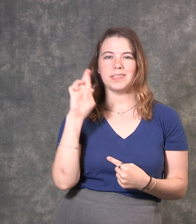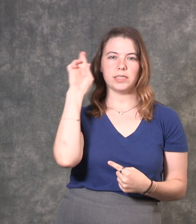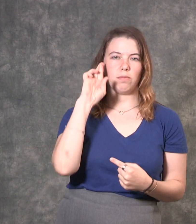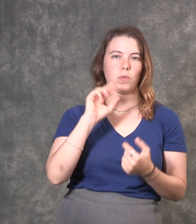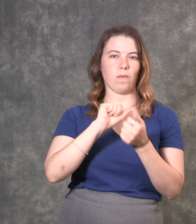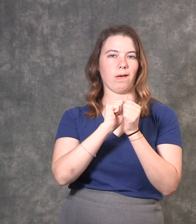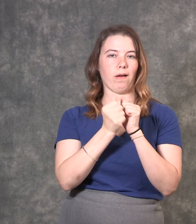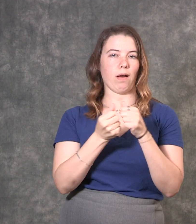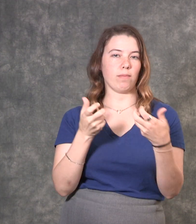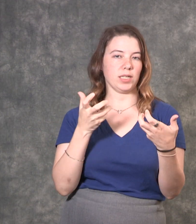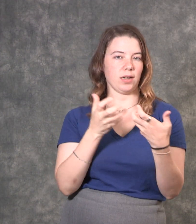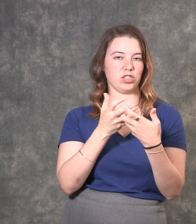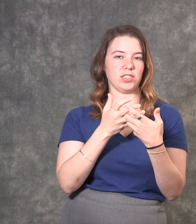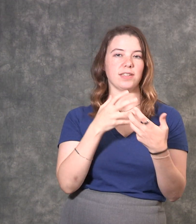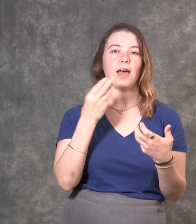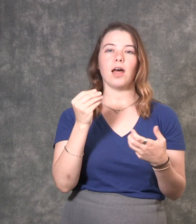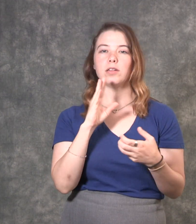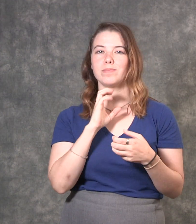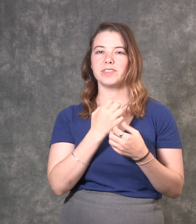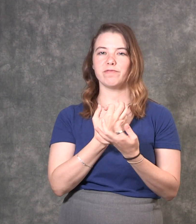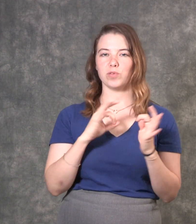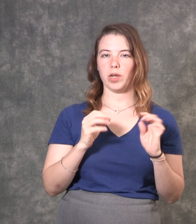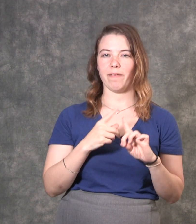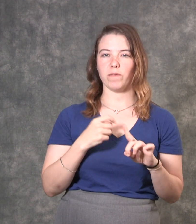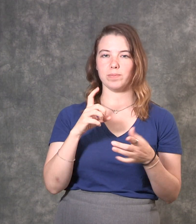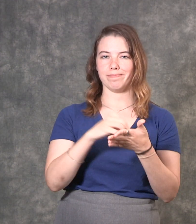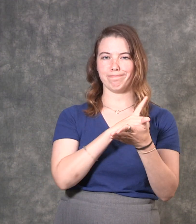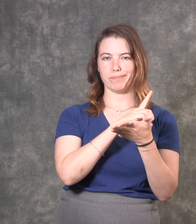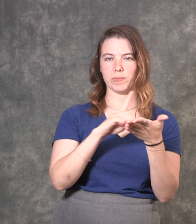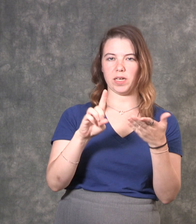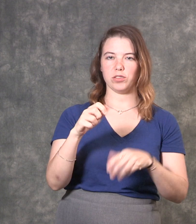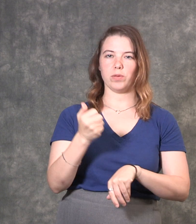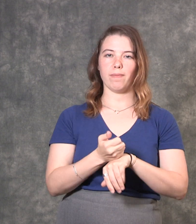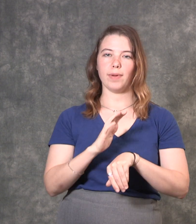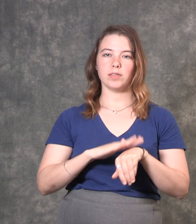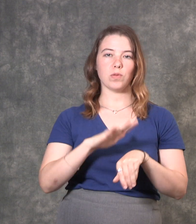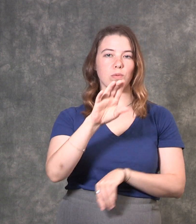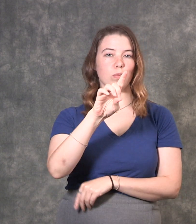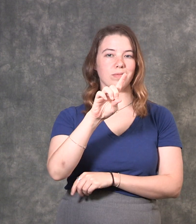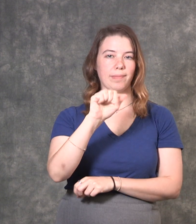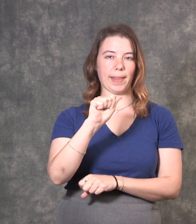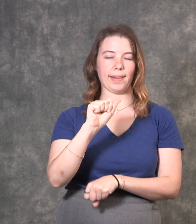reasonable accommodation and to be free from discrimination based on your